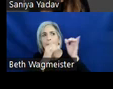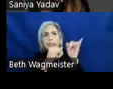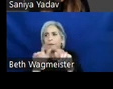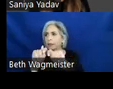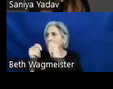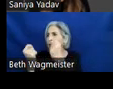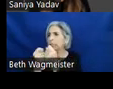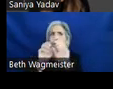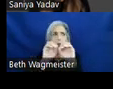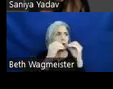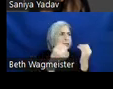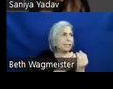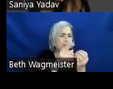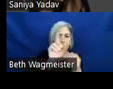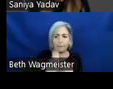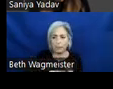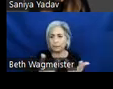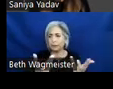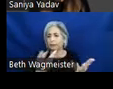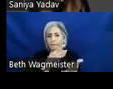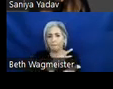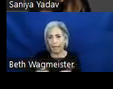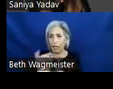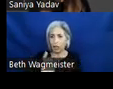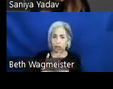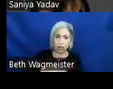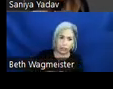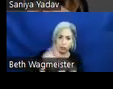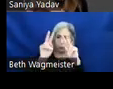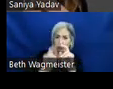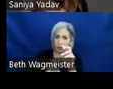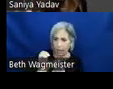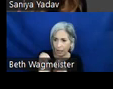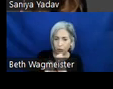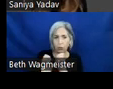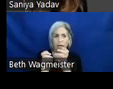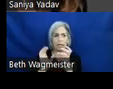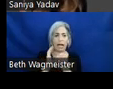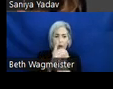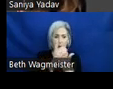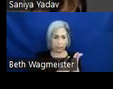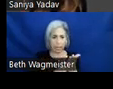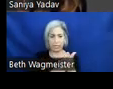we have to fail early to be able to evaluate our thoughts, our designs, refine them and then